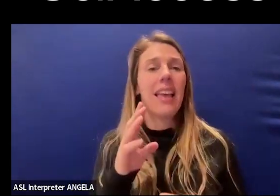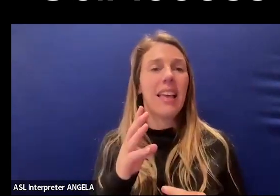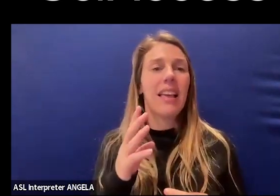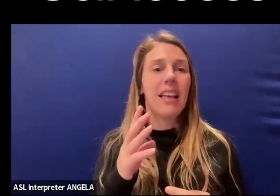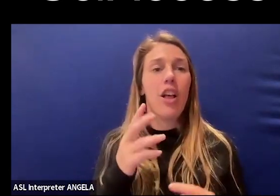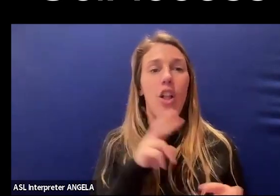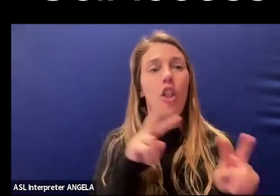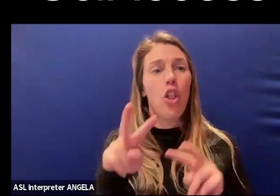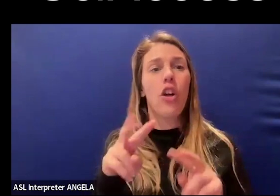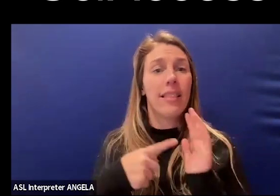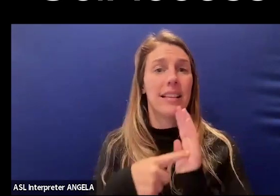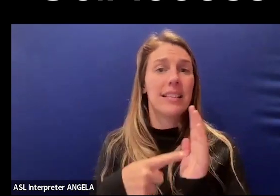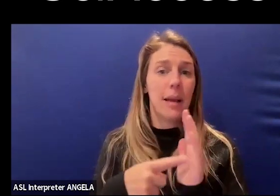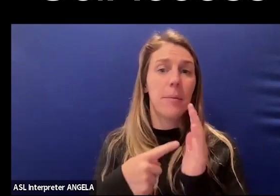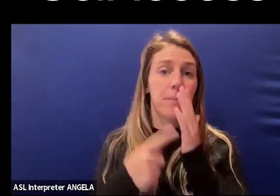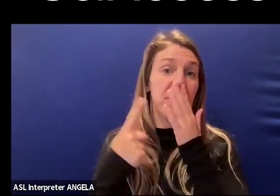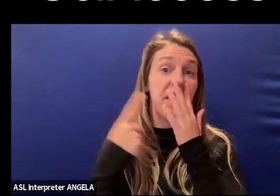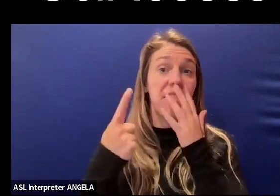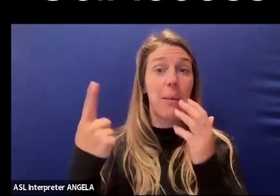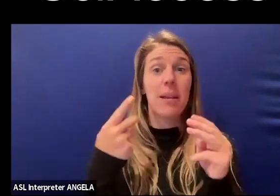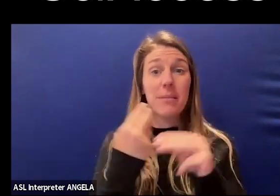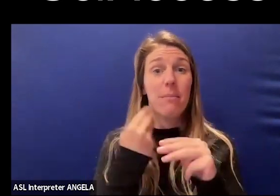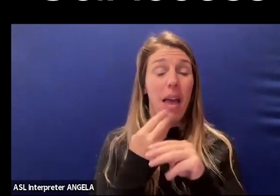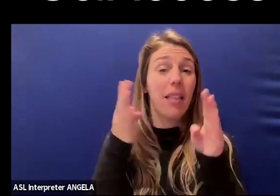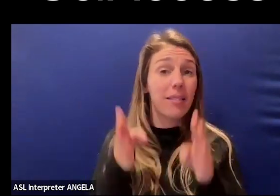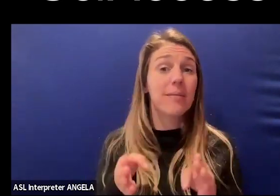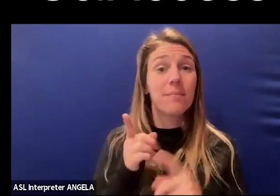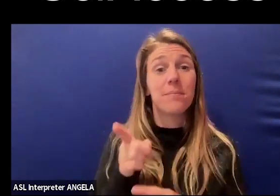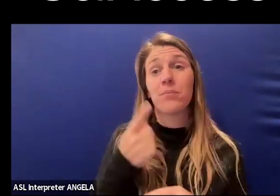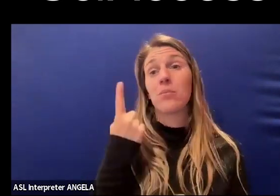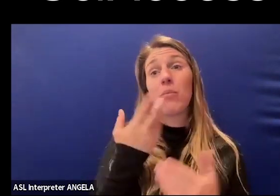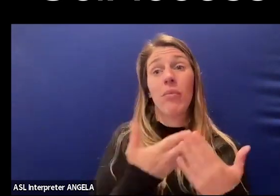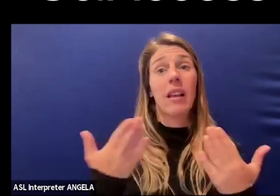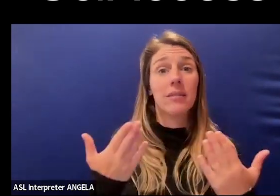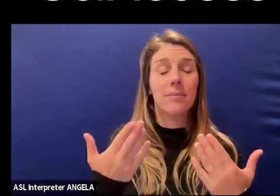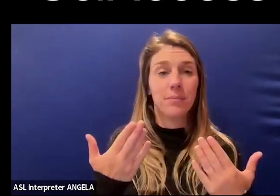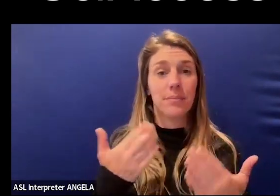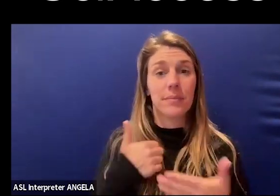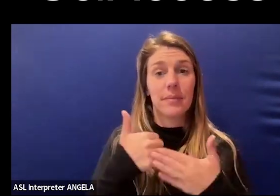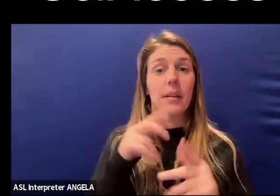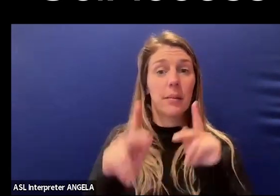Looking at the examples of famous mathematicians, I think one of the things that helps people succeed